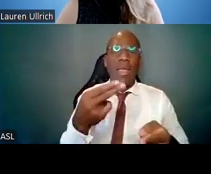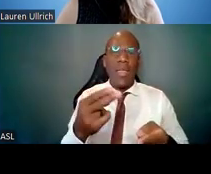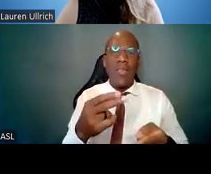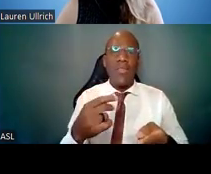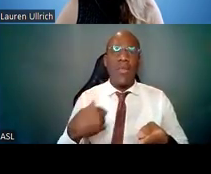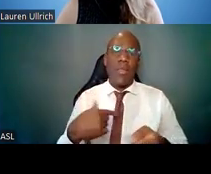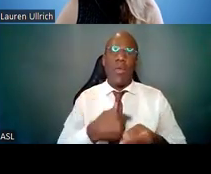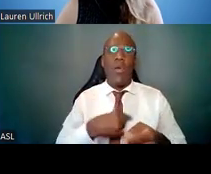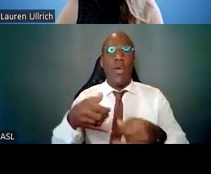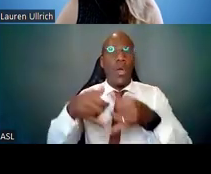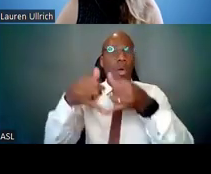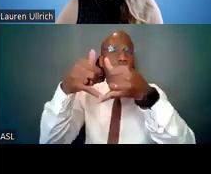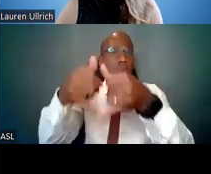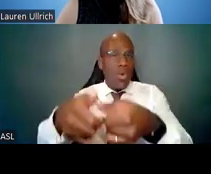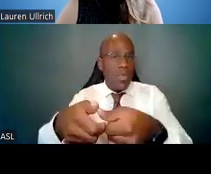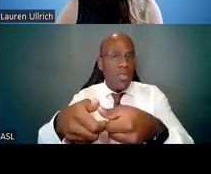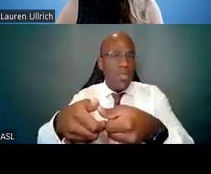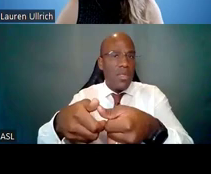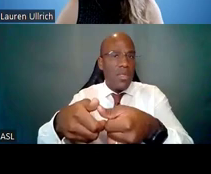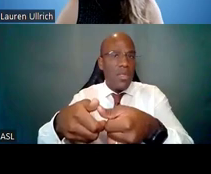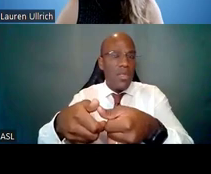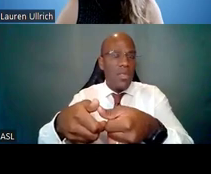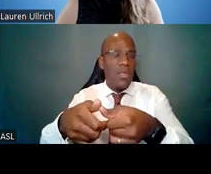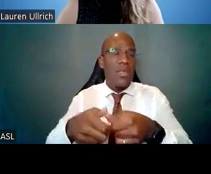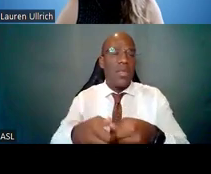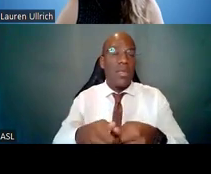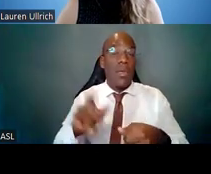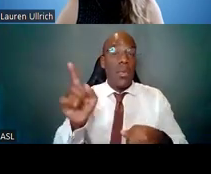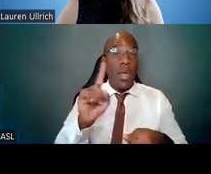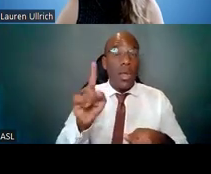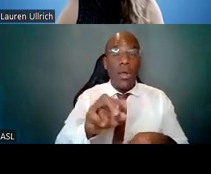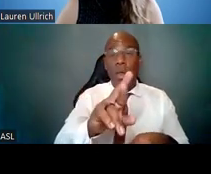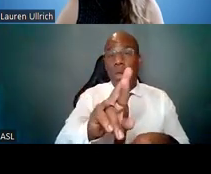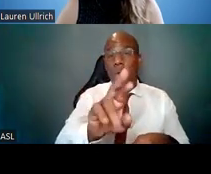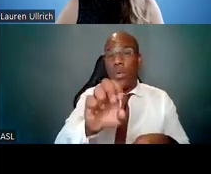And that's located at reporter.nih.gov.